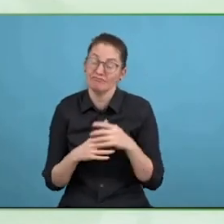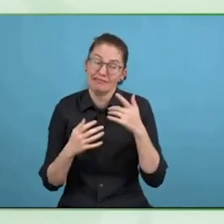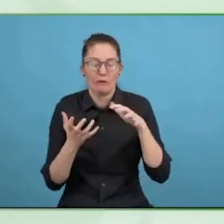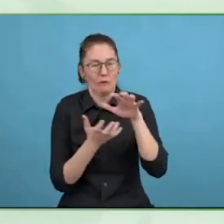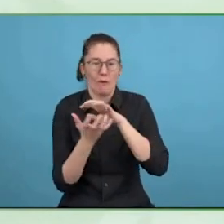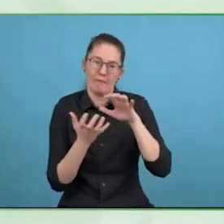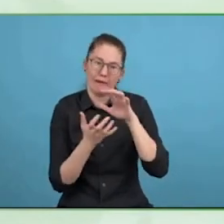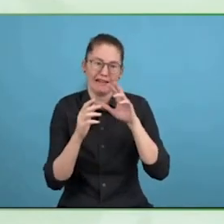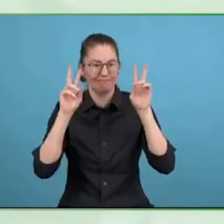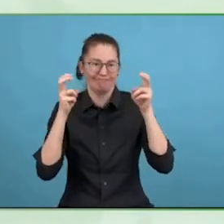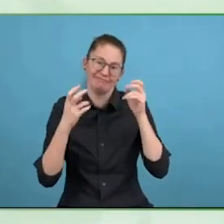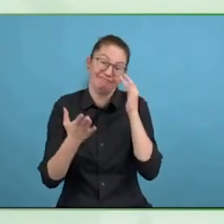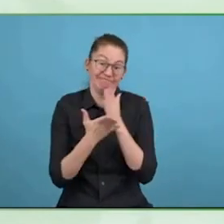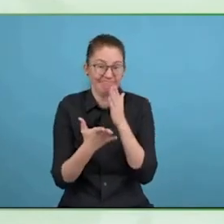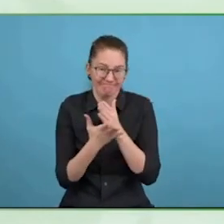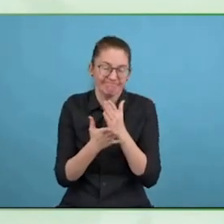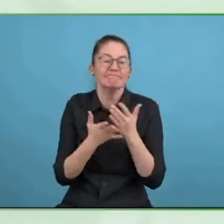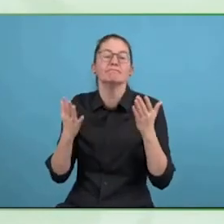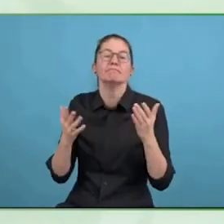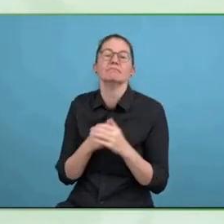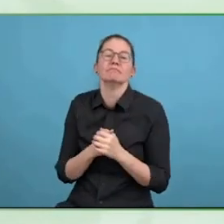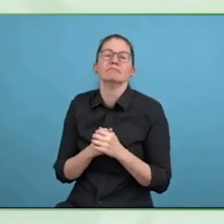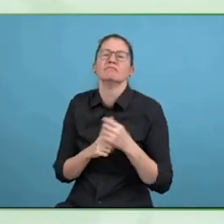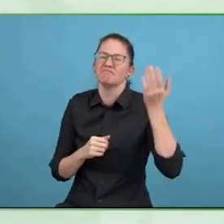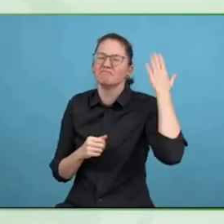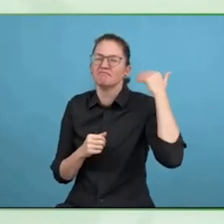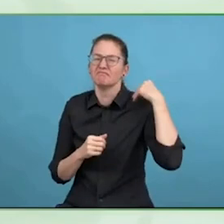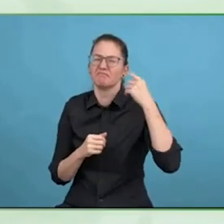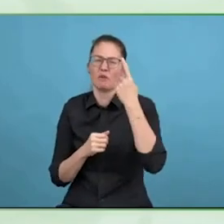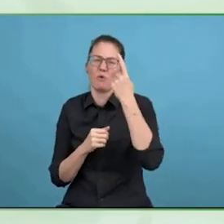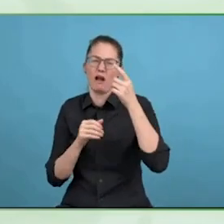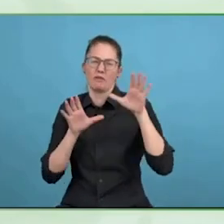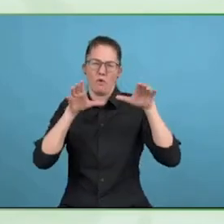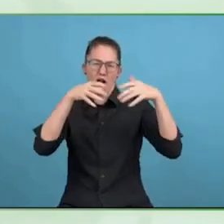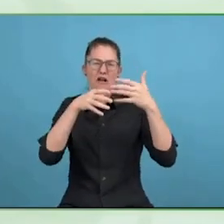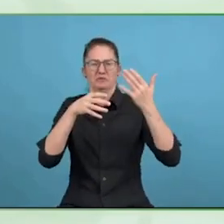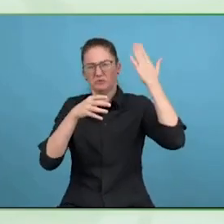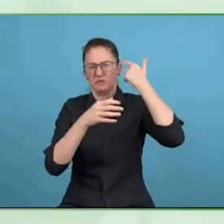What we do have in the Netherlands for example, people go to an